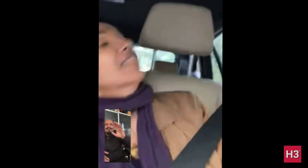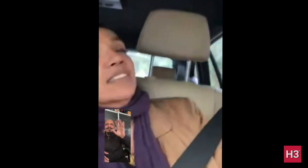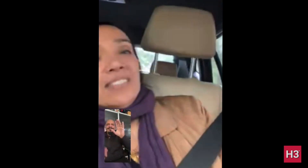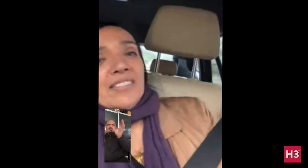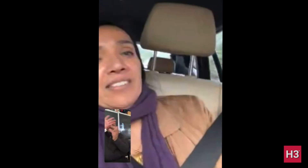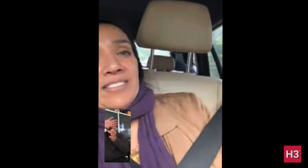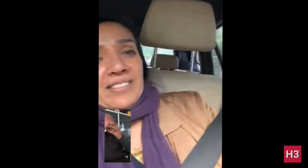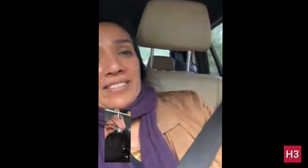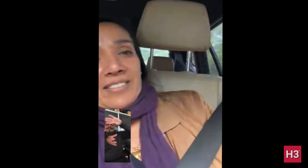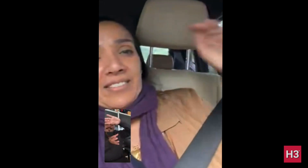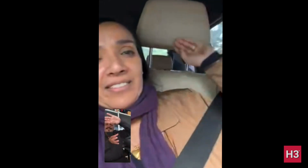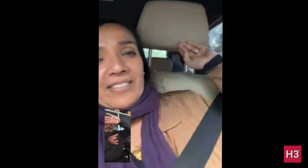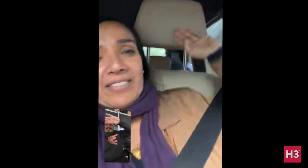Around, completely.